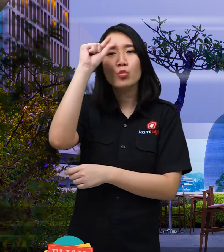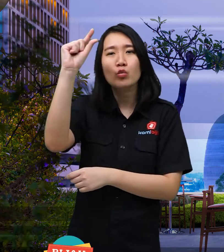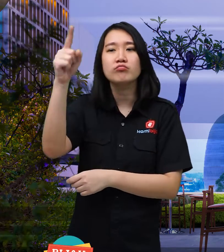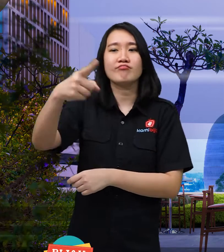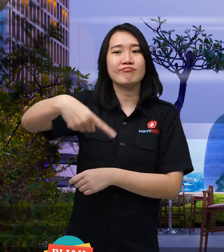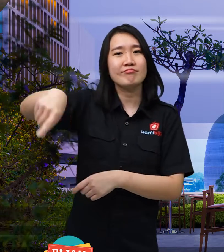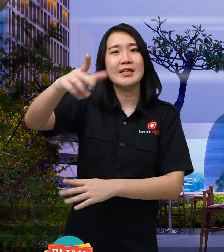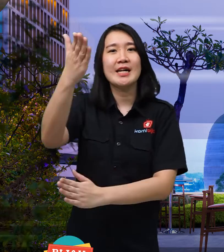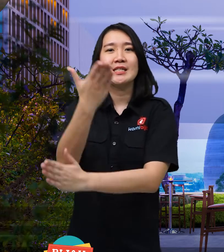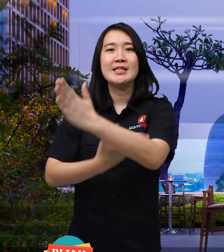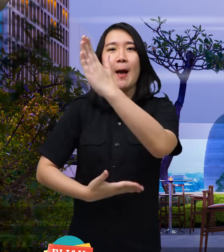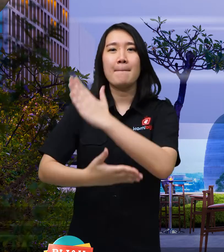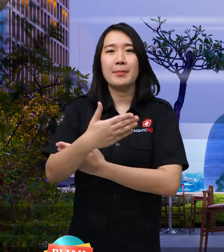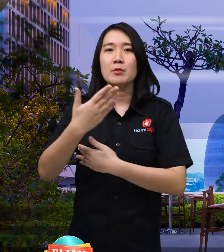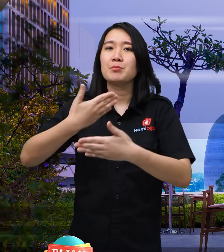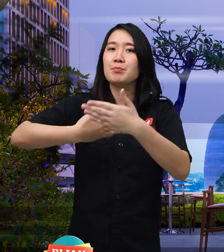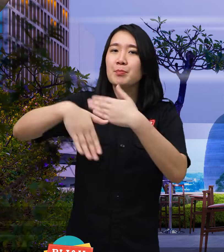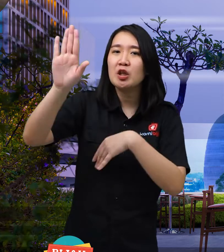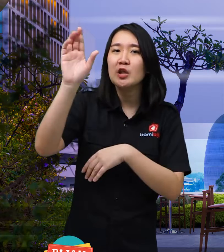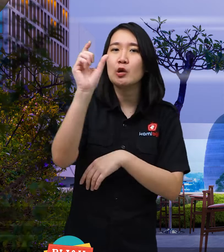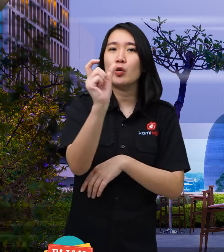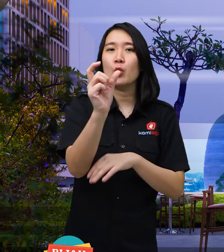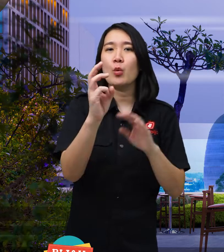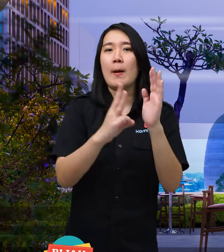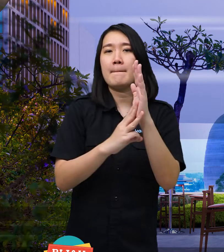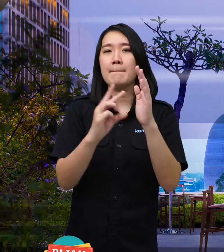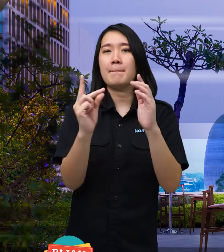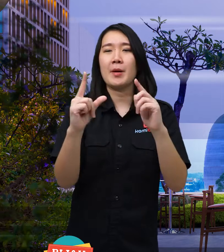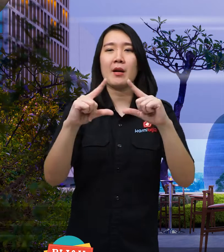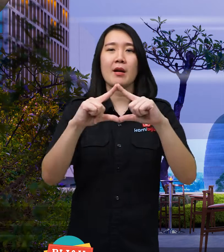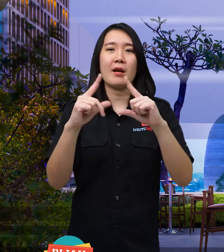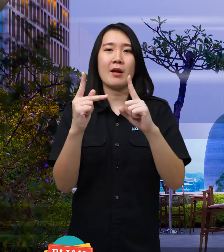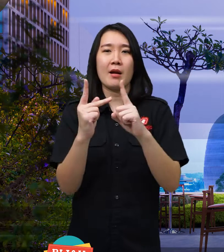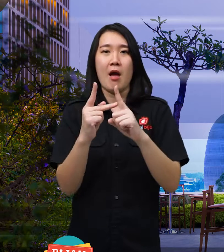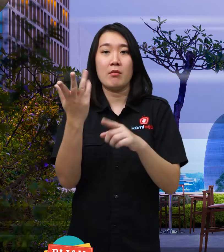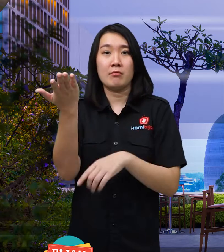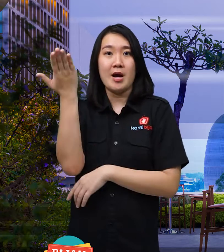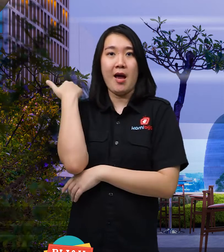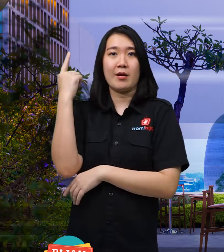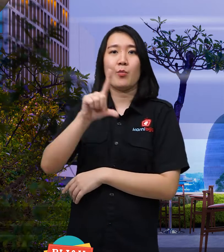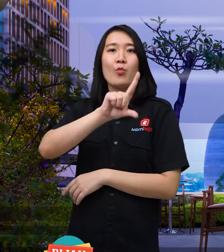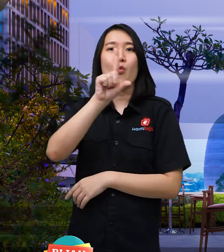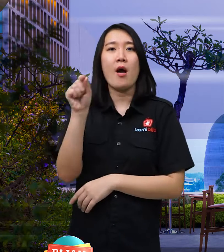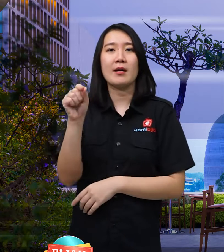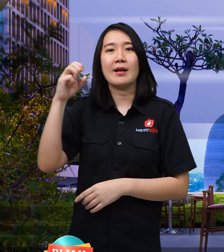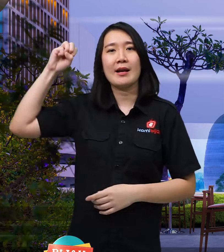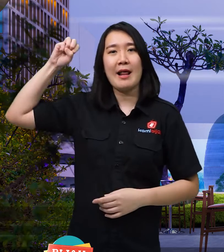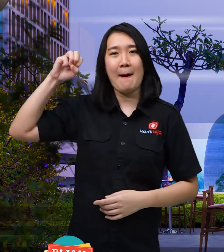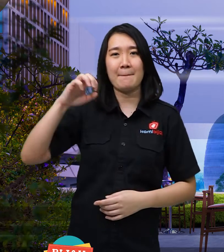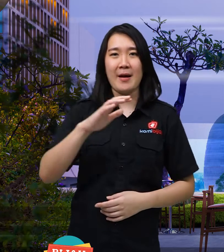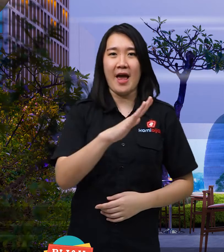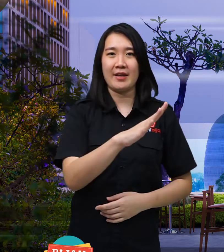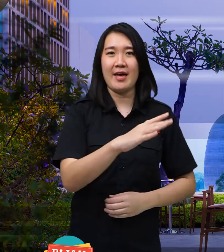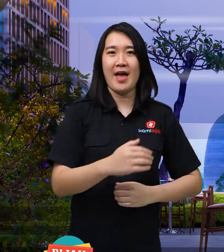for people with disabilities go Umrah last month of Ramadan.